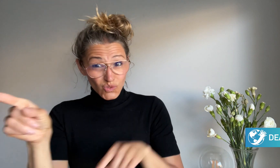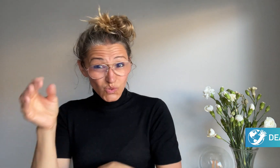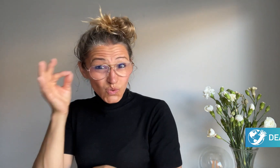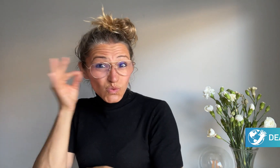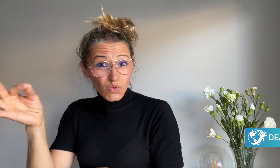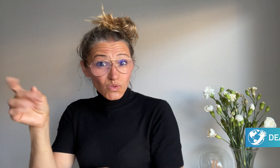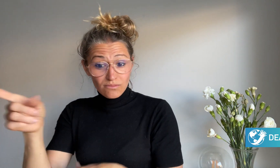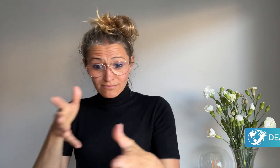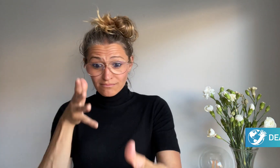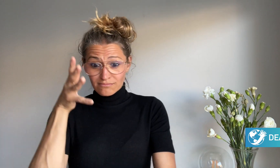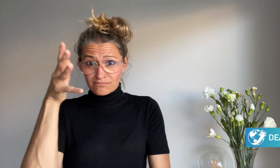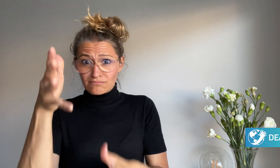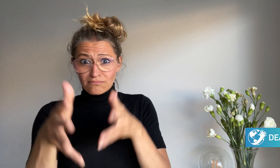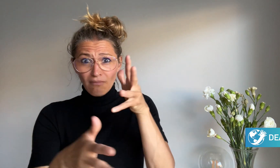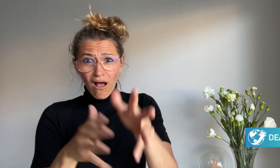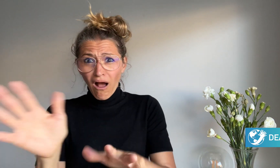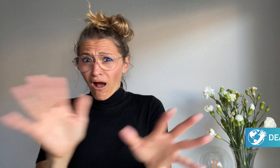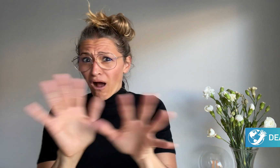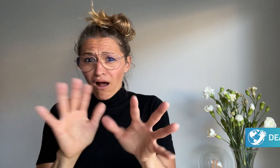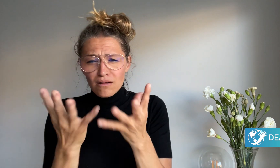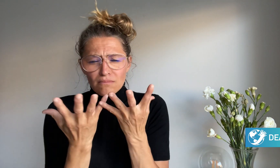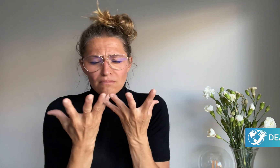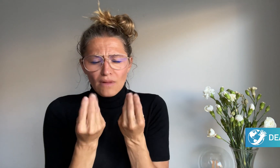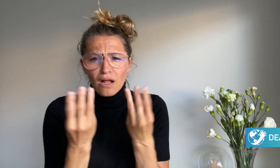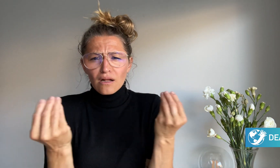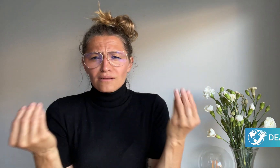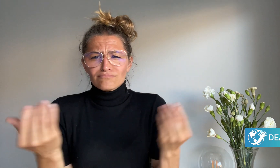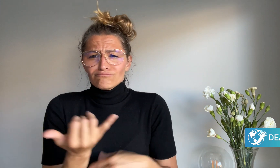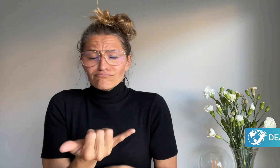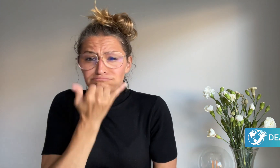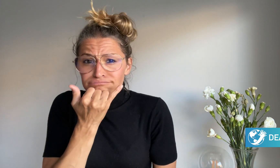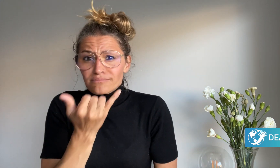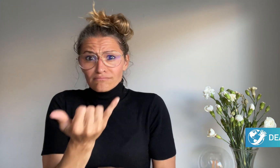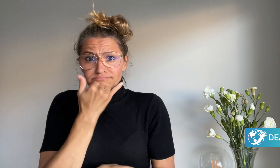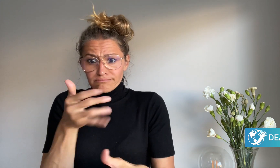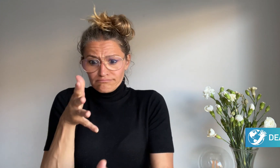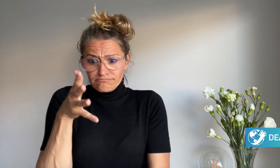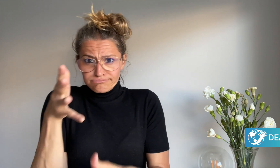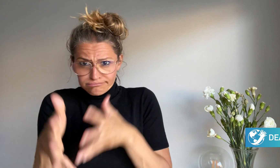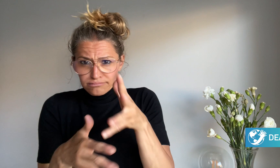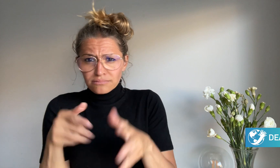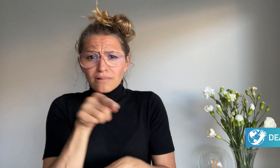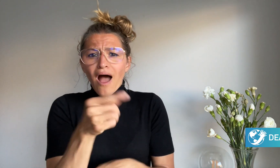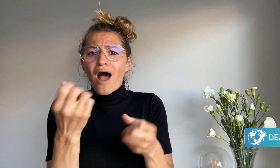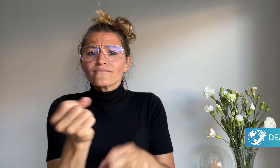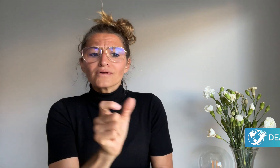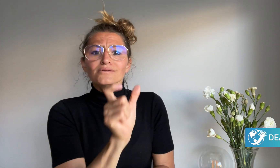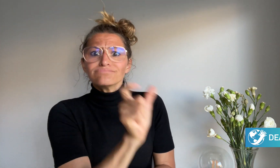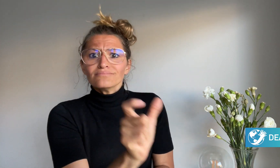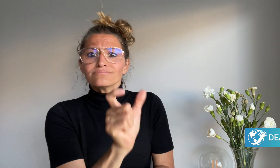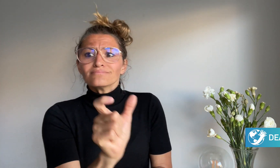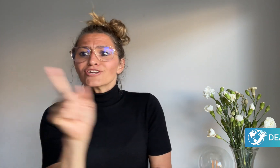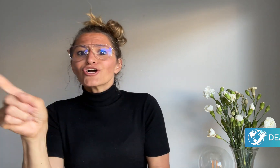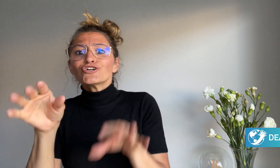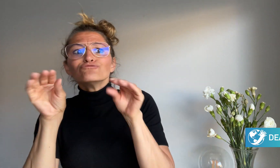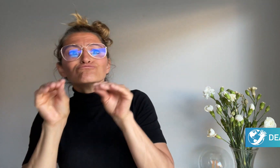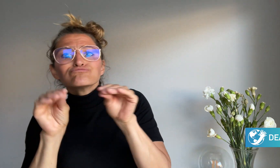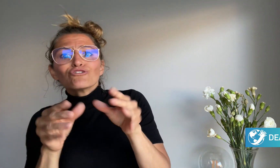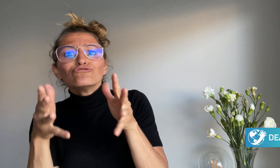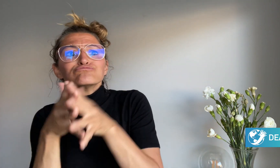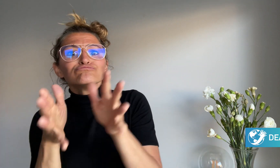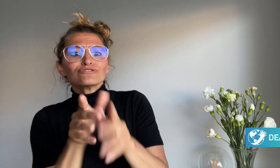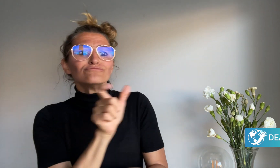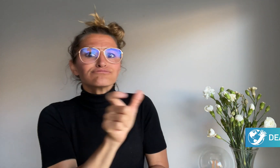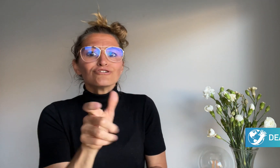Deaf people the teacher uses highly inaccurate signs